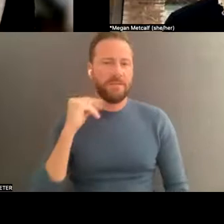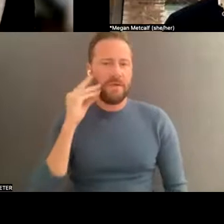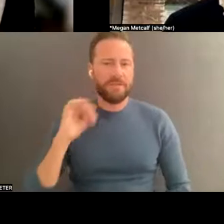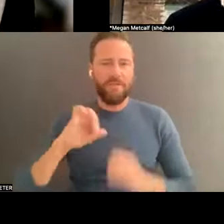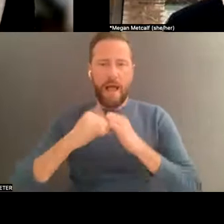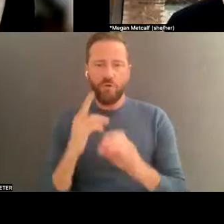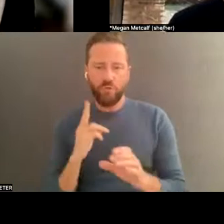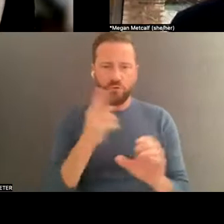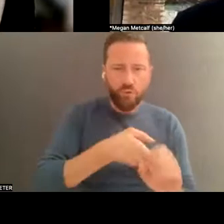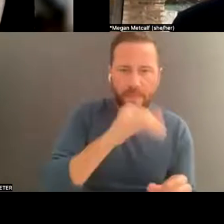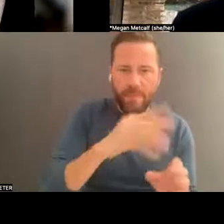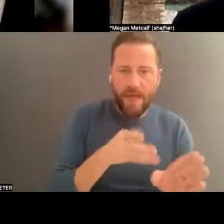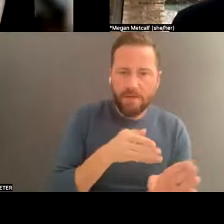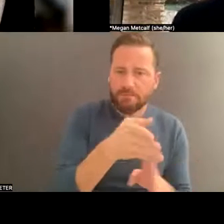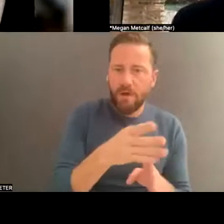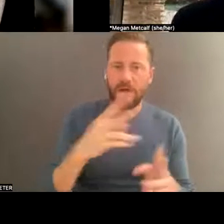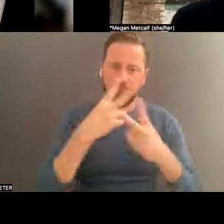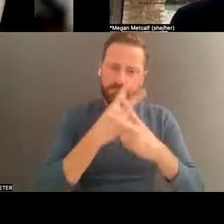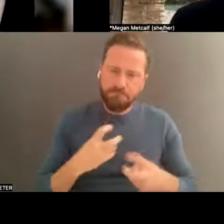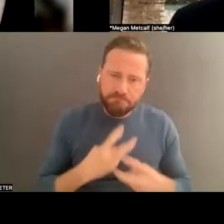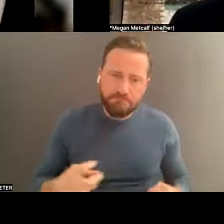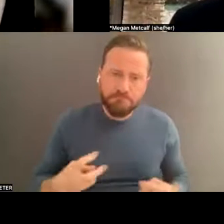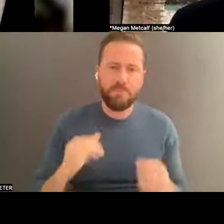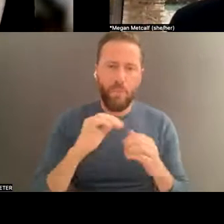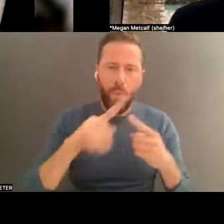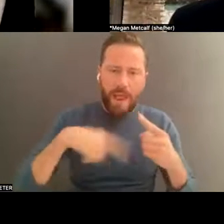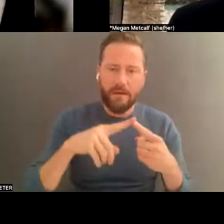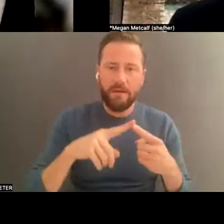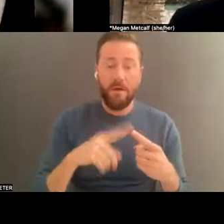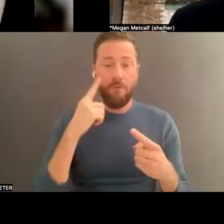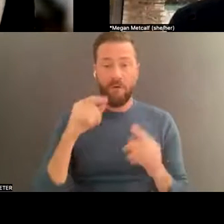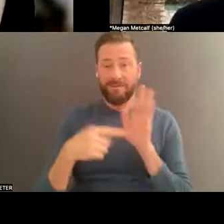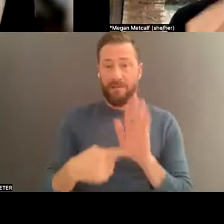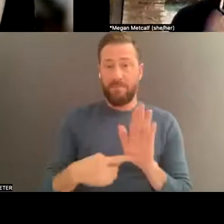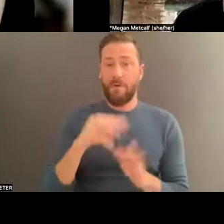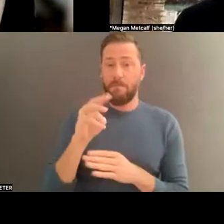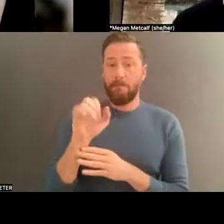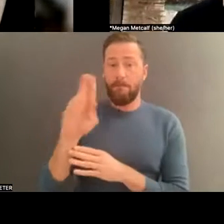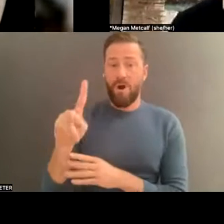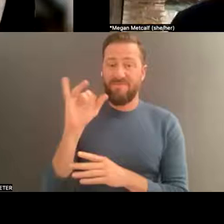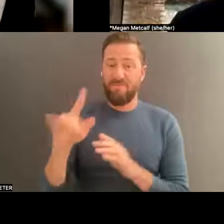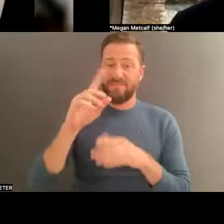Mark, the pandemic was a chance for you to reflect upon your community and your community's